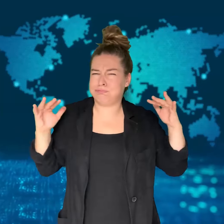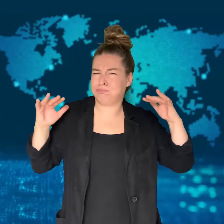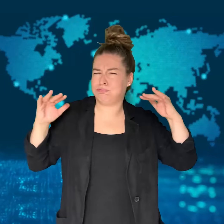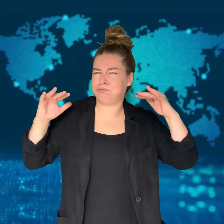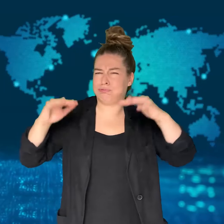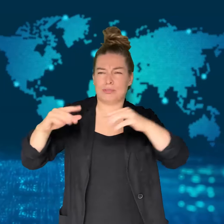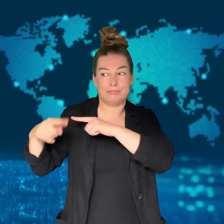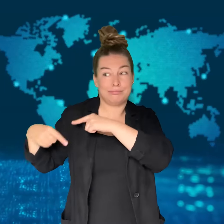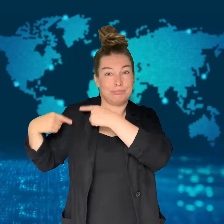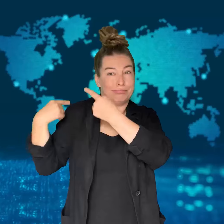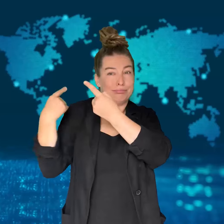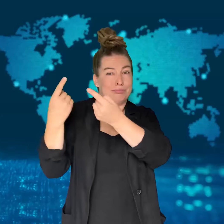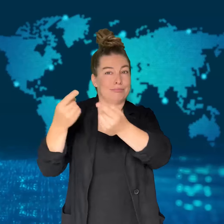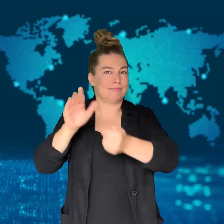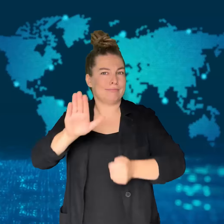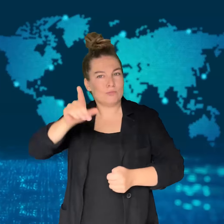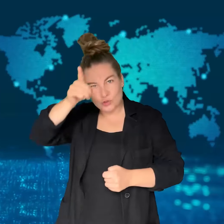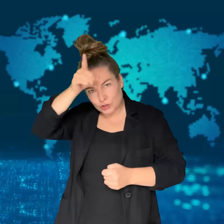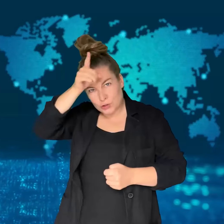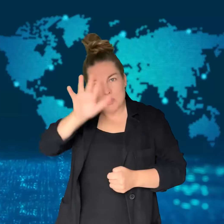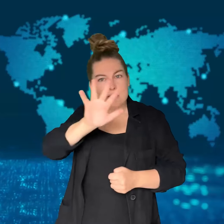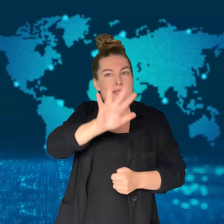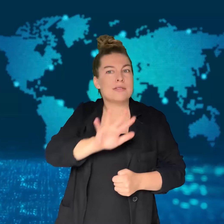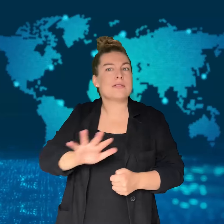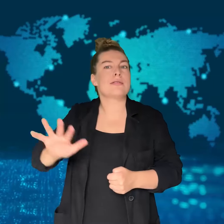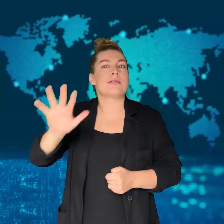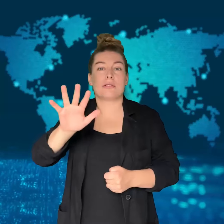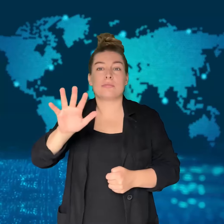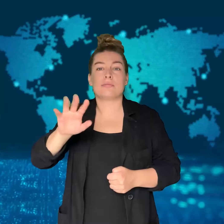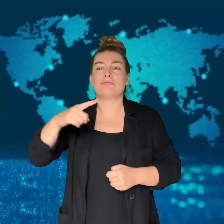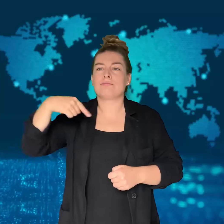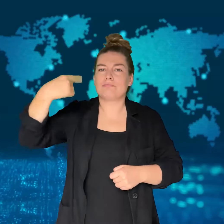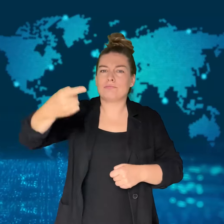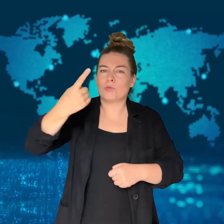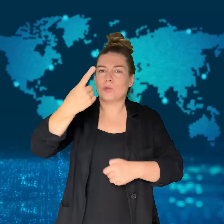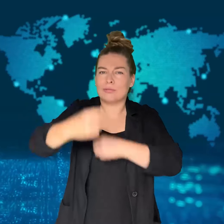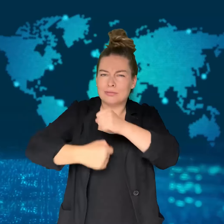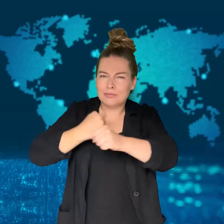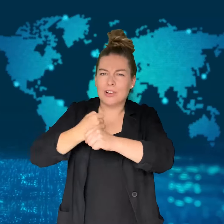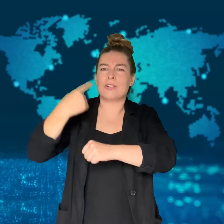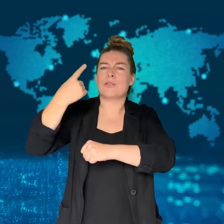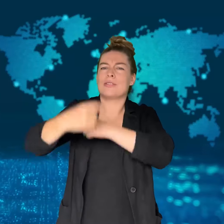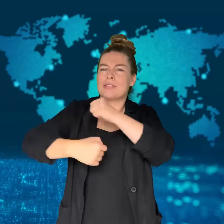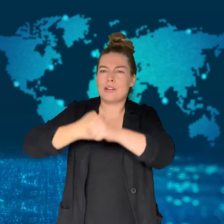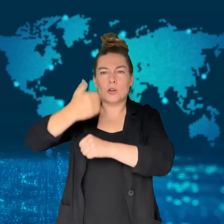The festival is one of the largest independent rock festivals in Germany.